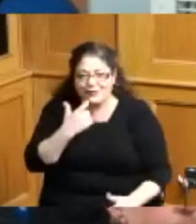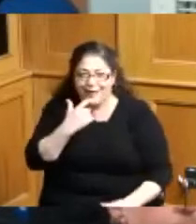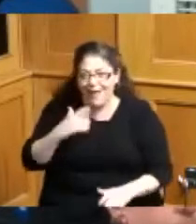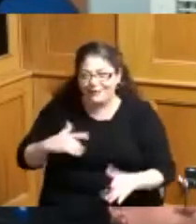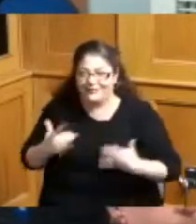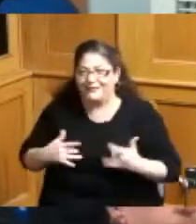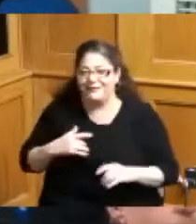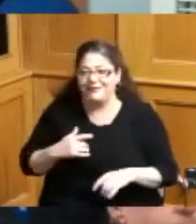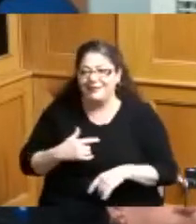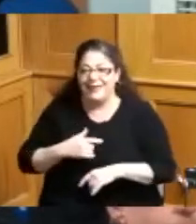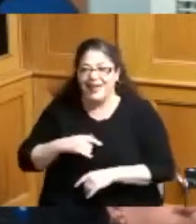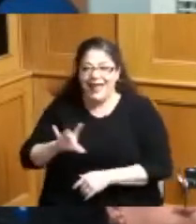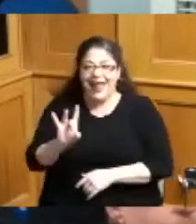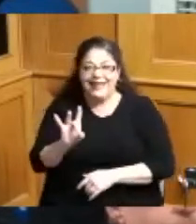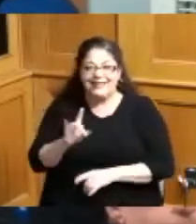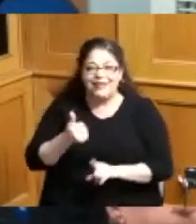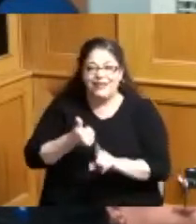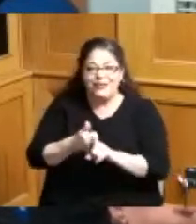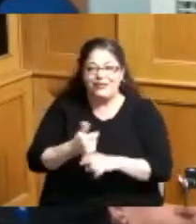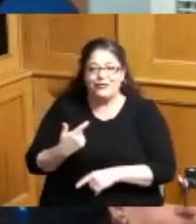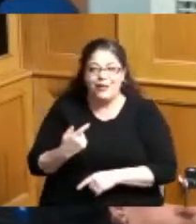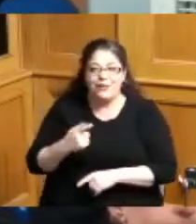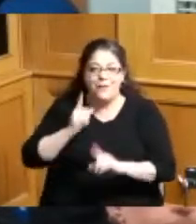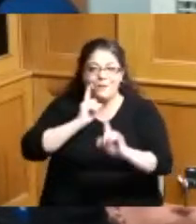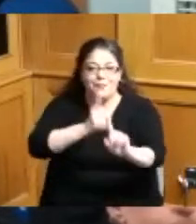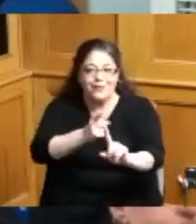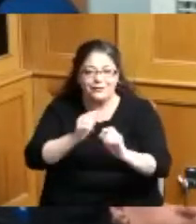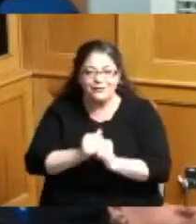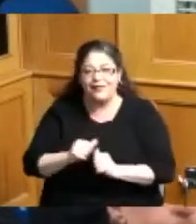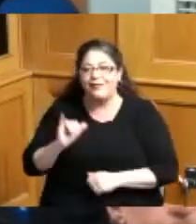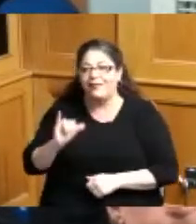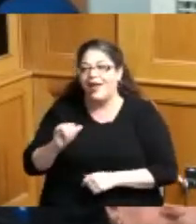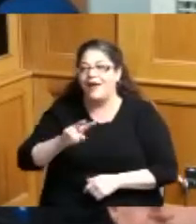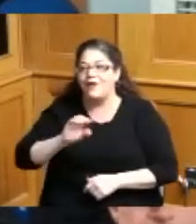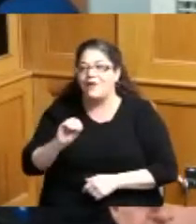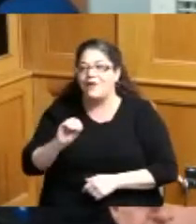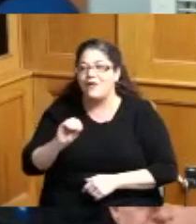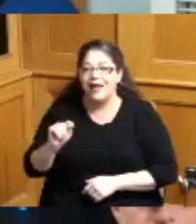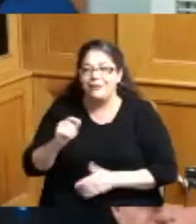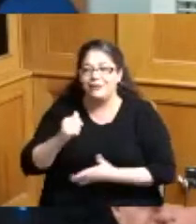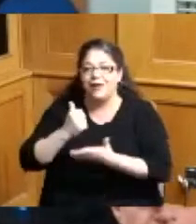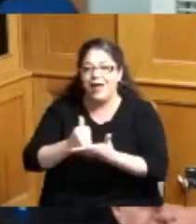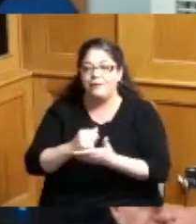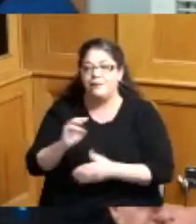scored eight of her 21 points in the second overtime to help Mount Notre Dame get past